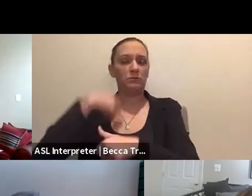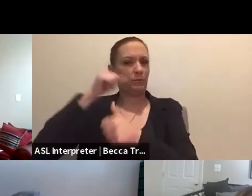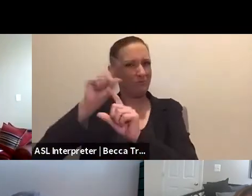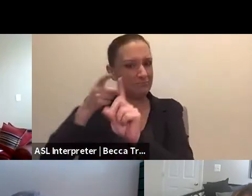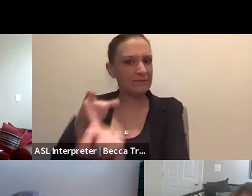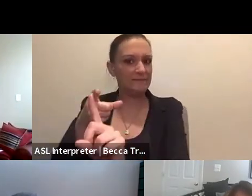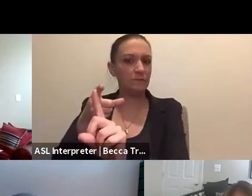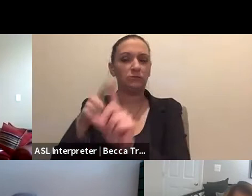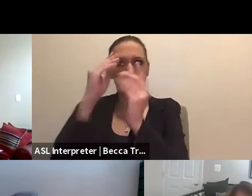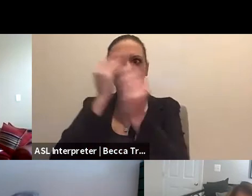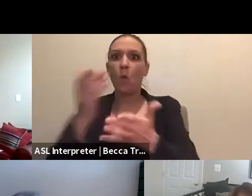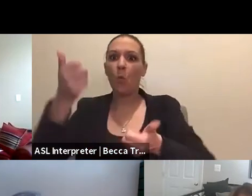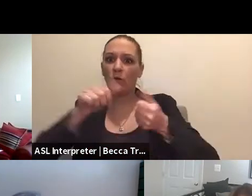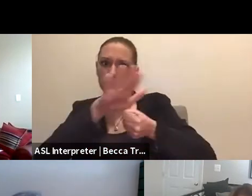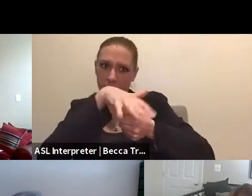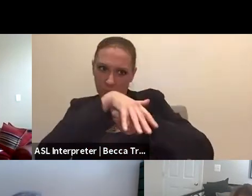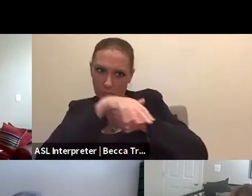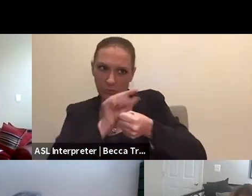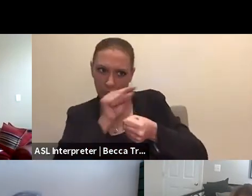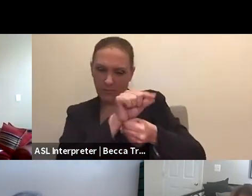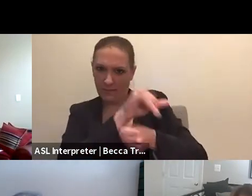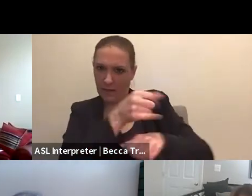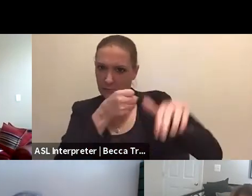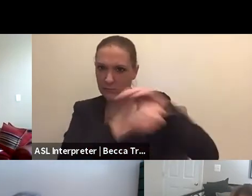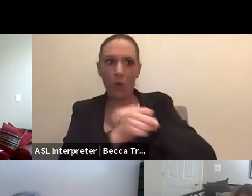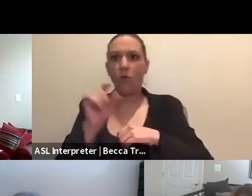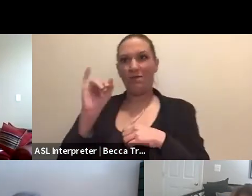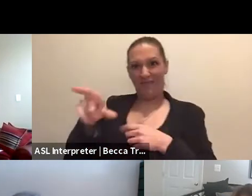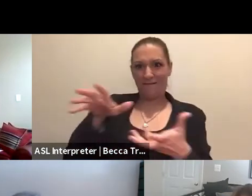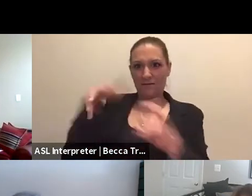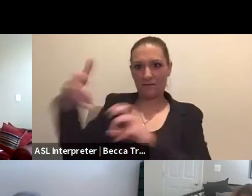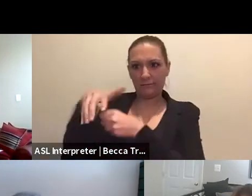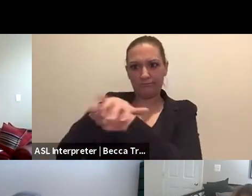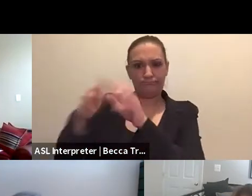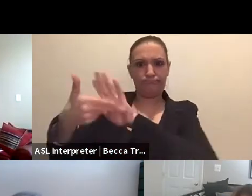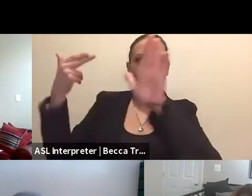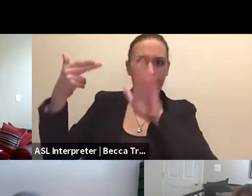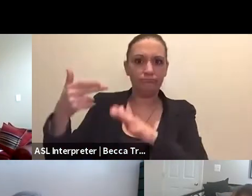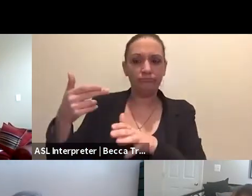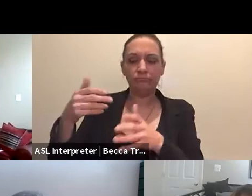telling people which counties had been declared disaster with disaster declarations